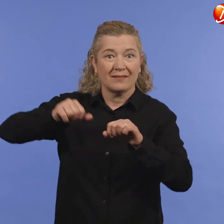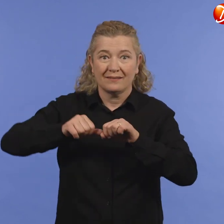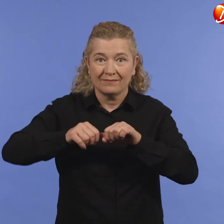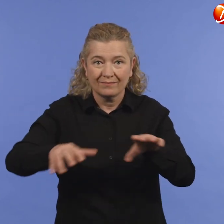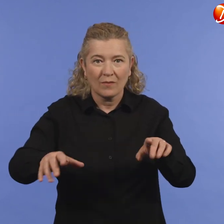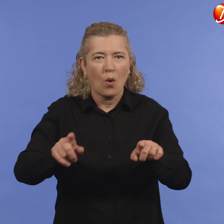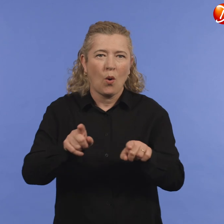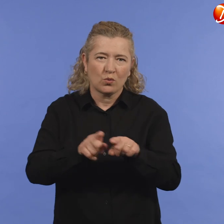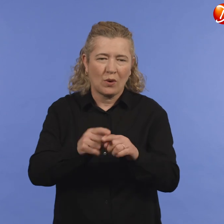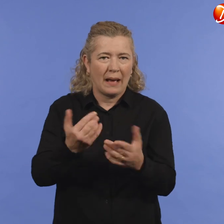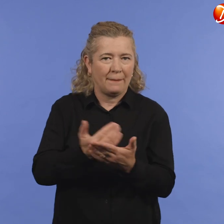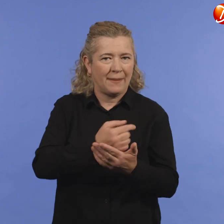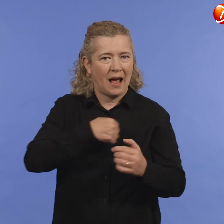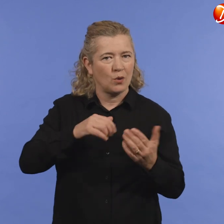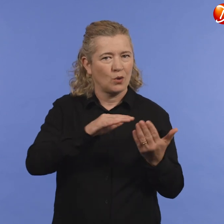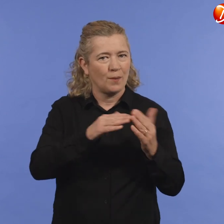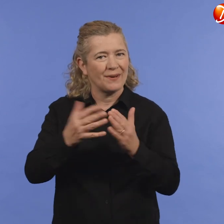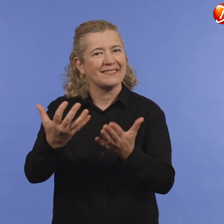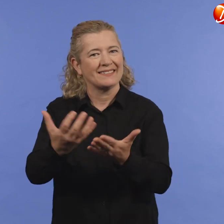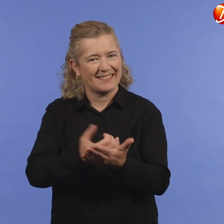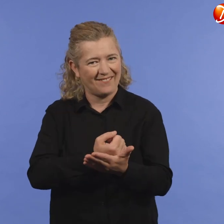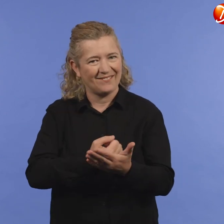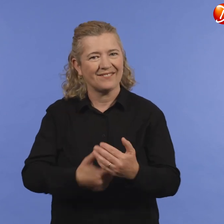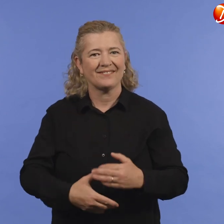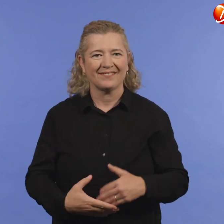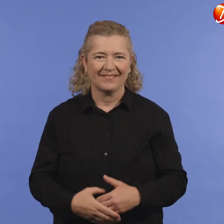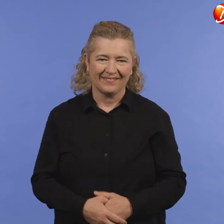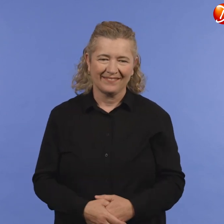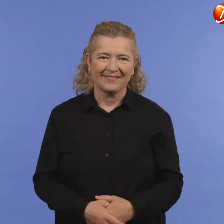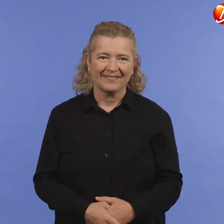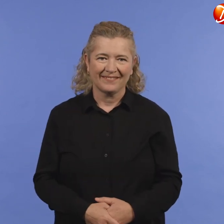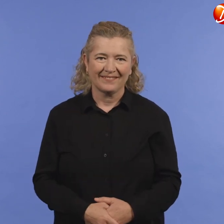and keep our community safe.